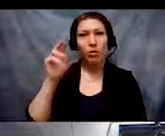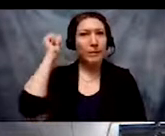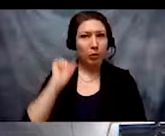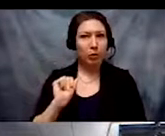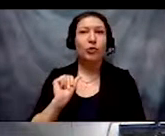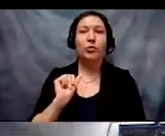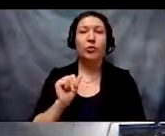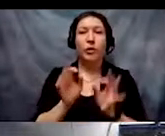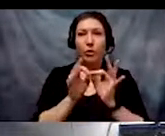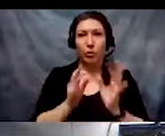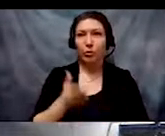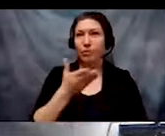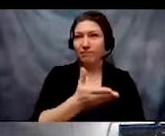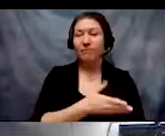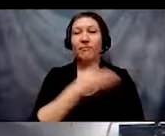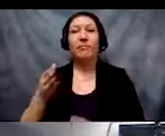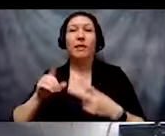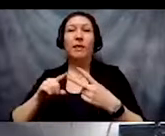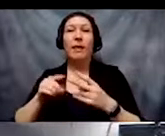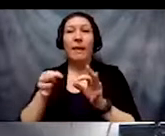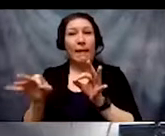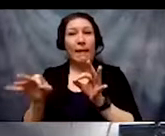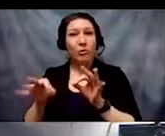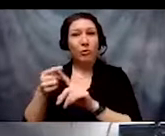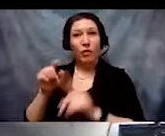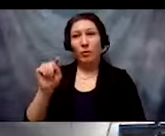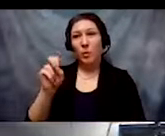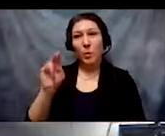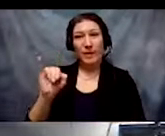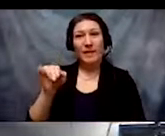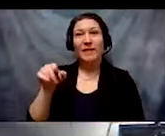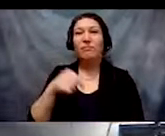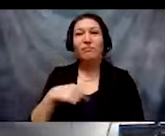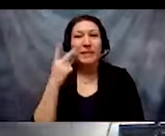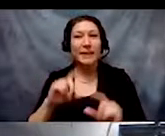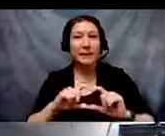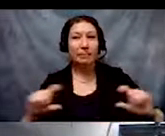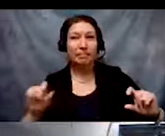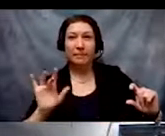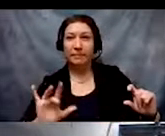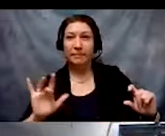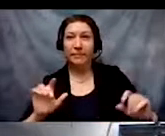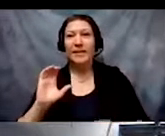Toni will provide live captioning. Click the two CCs on your tool bar.